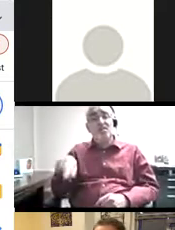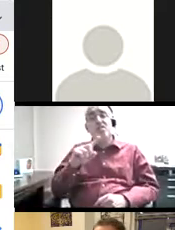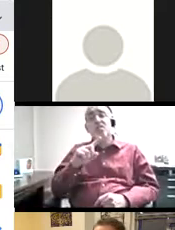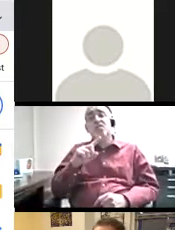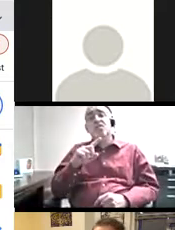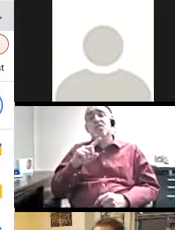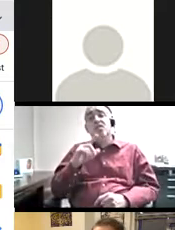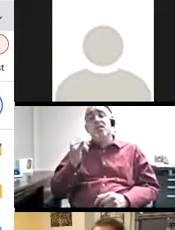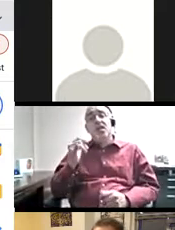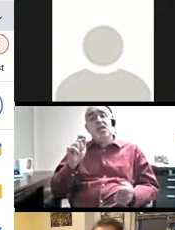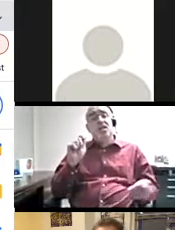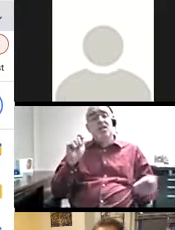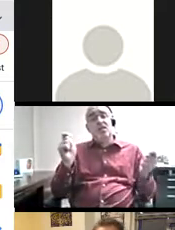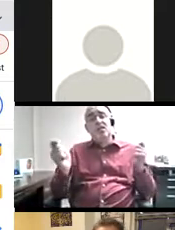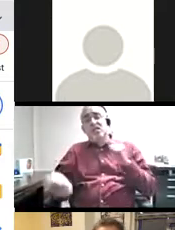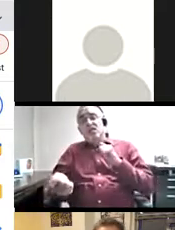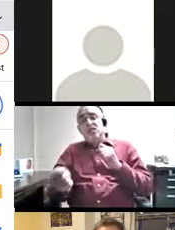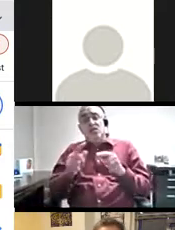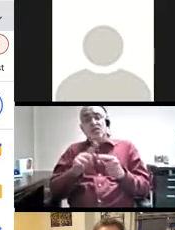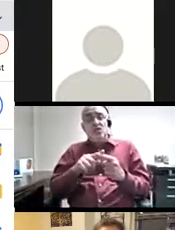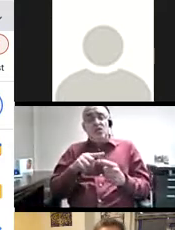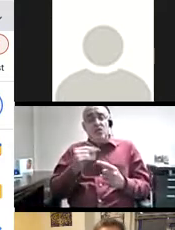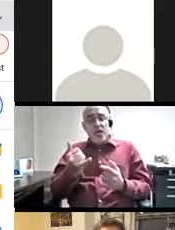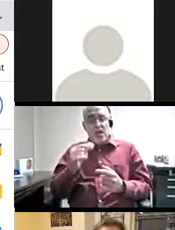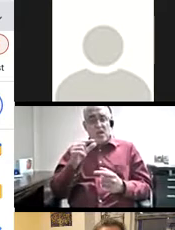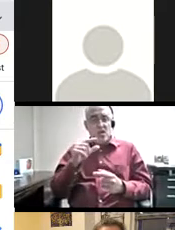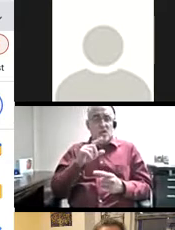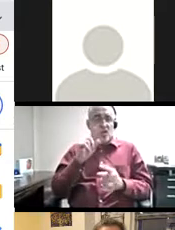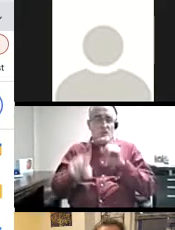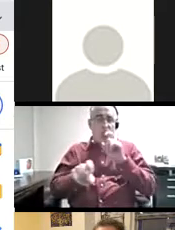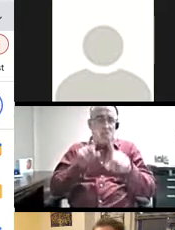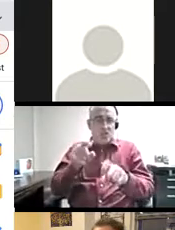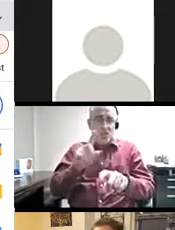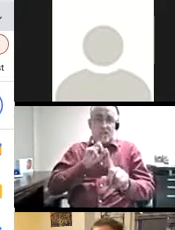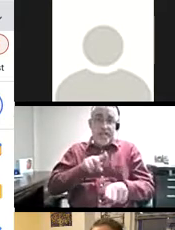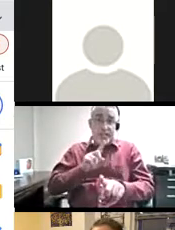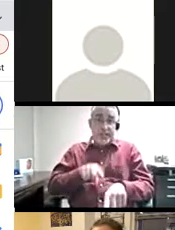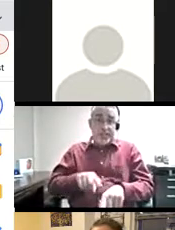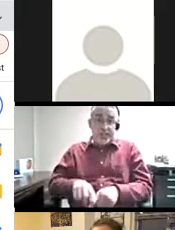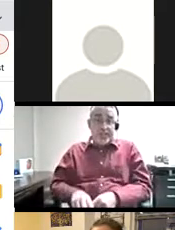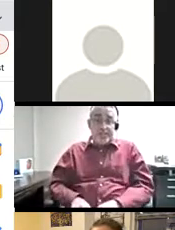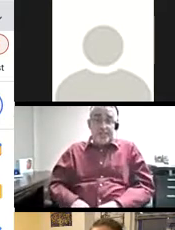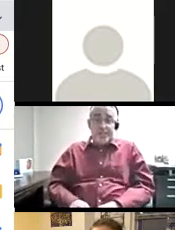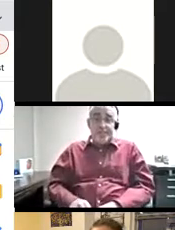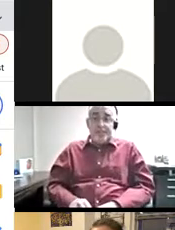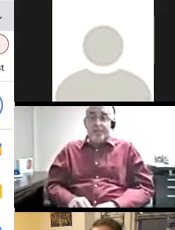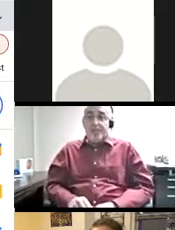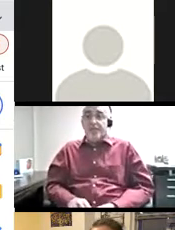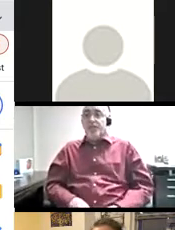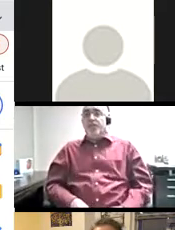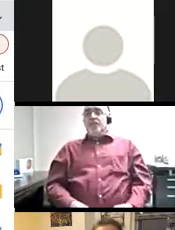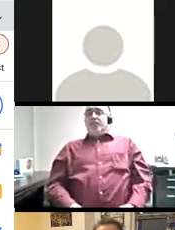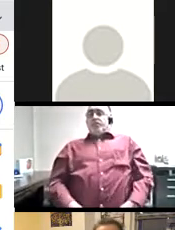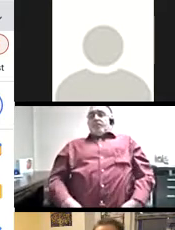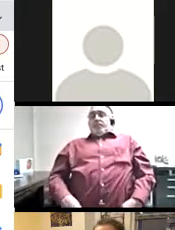everyone a minute to kind of transition into Q & A if you could find a scrap piece of paper